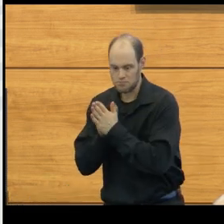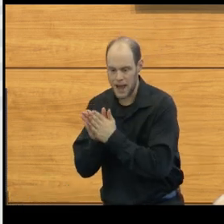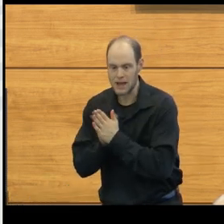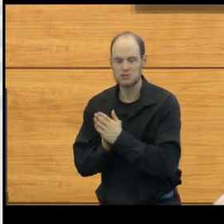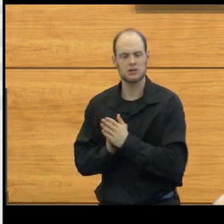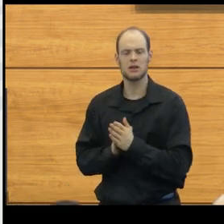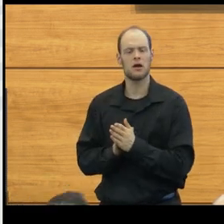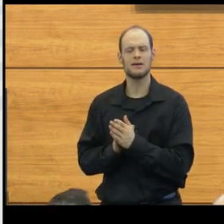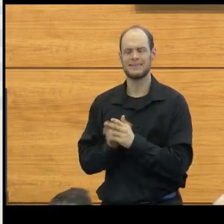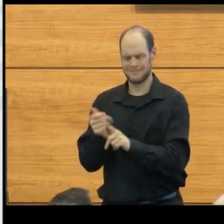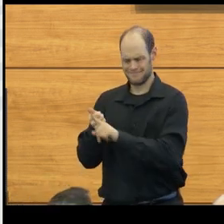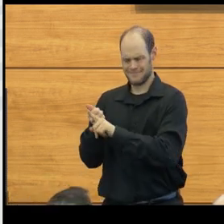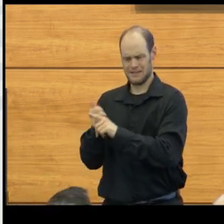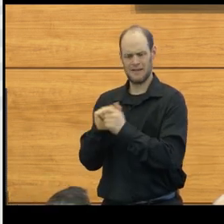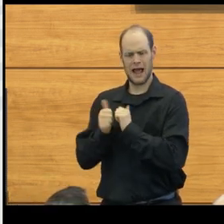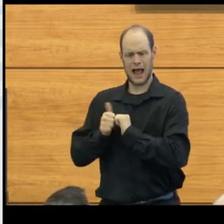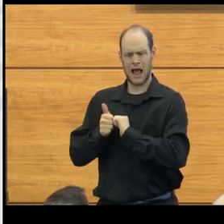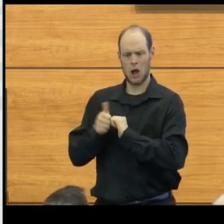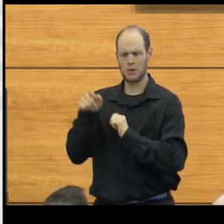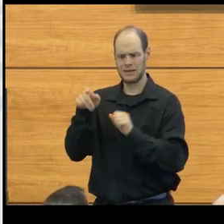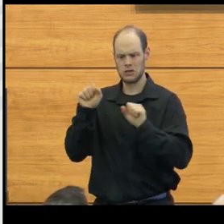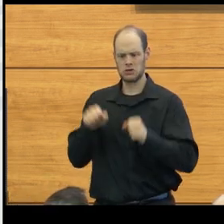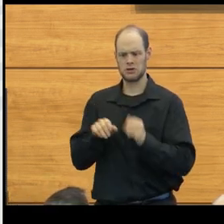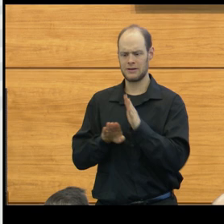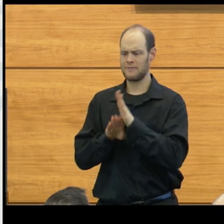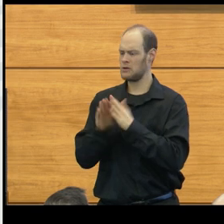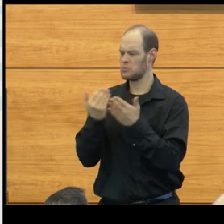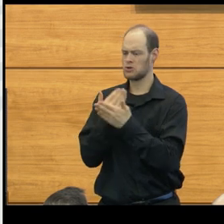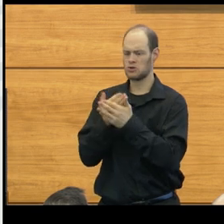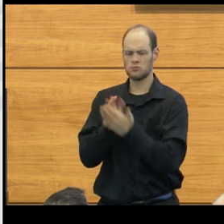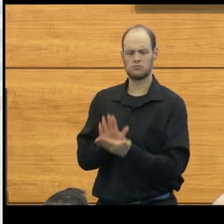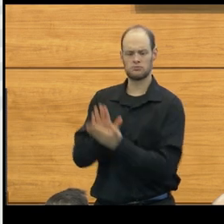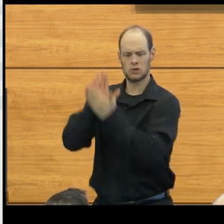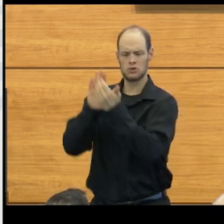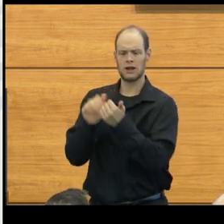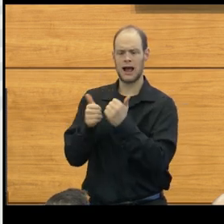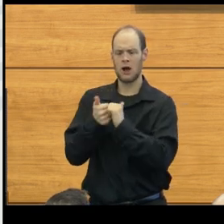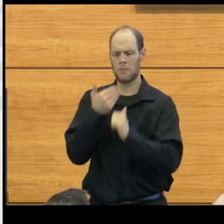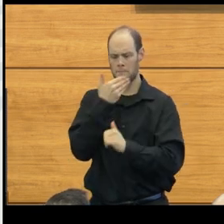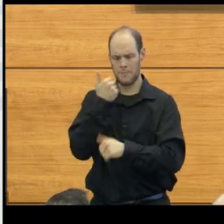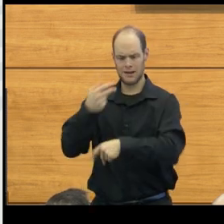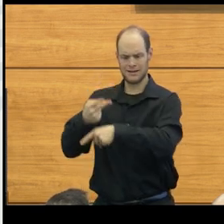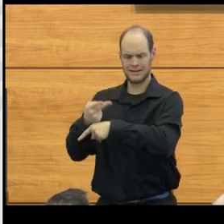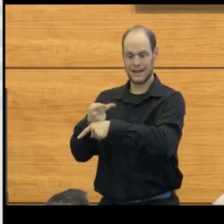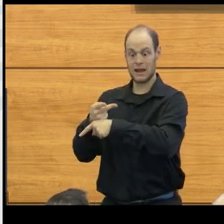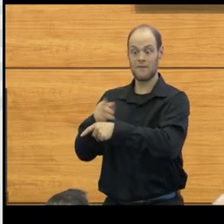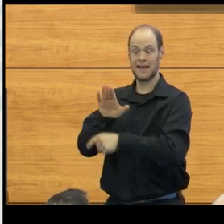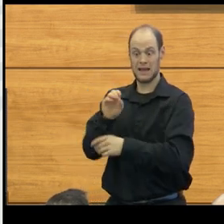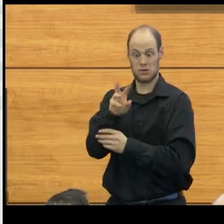What could he do to find a way to develop a system to be able to better take care of his son,